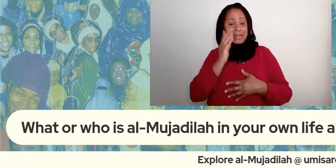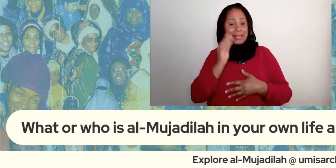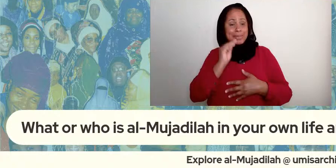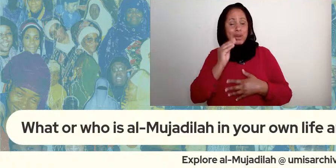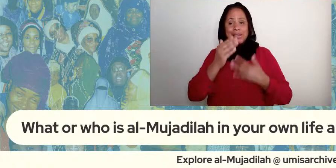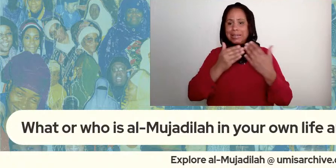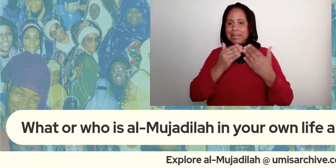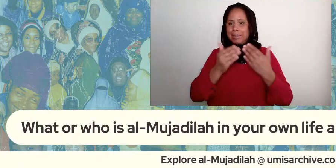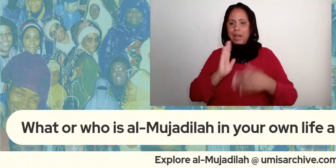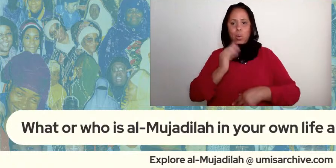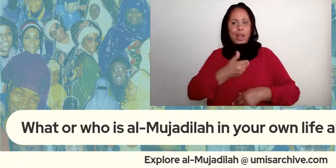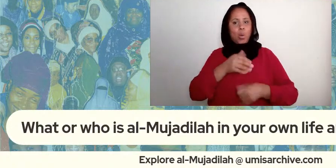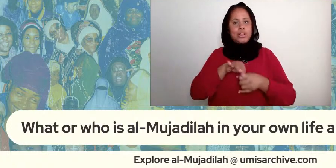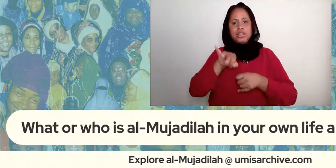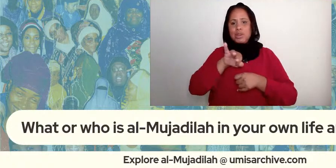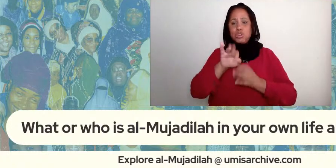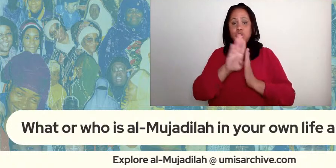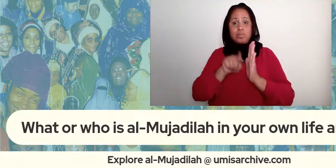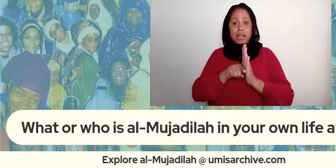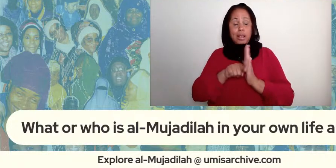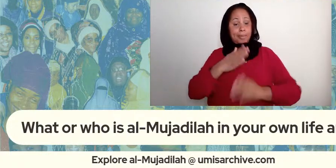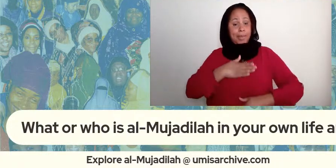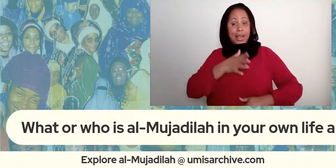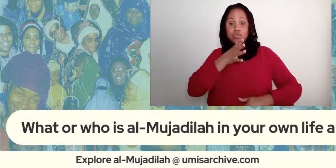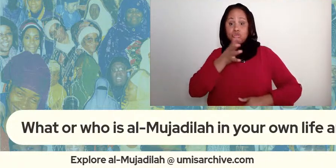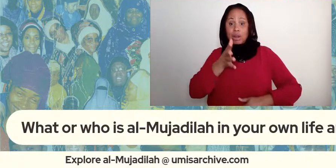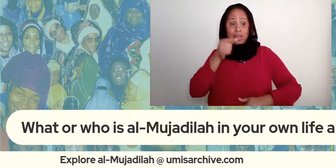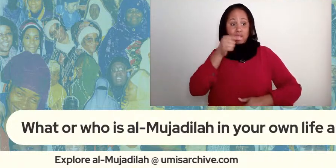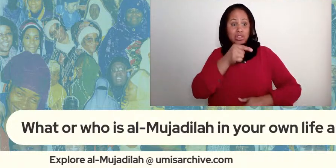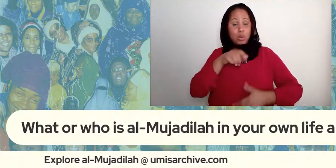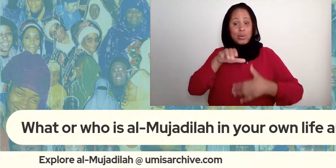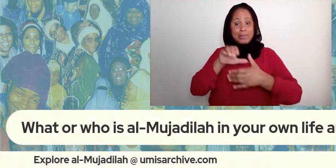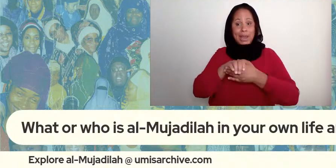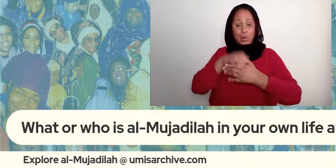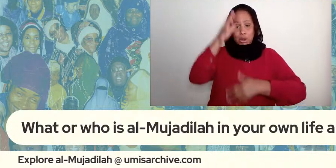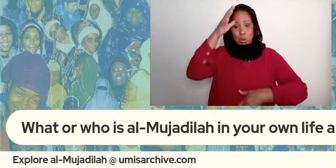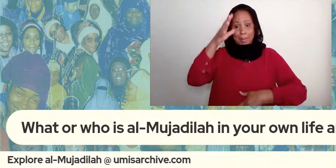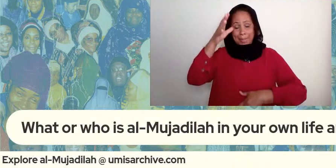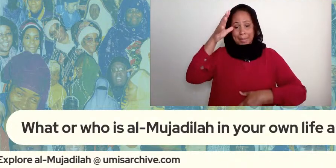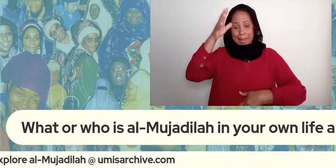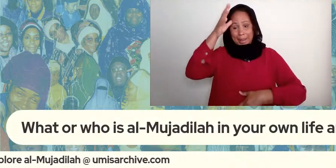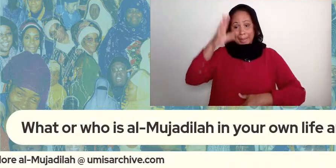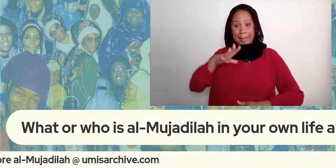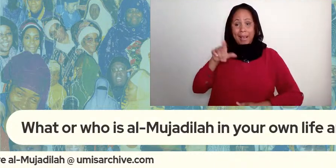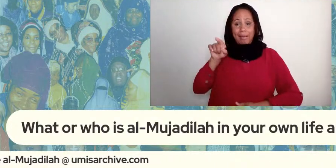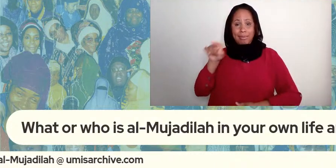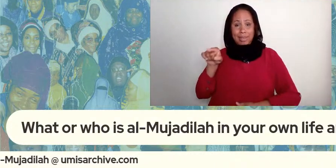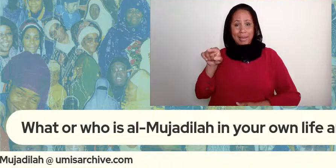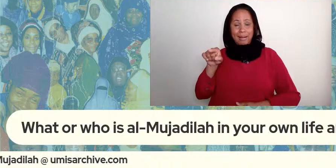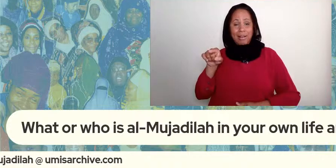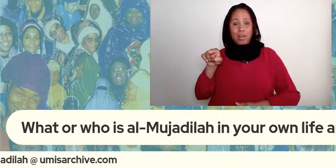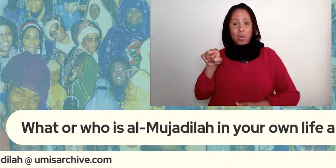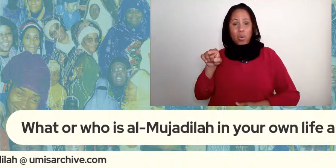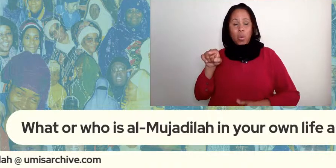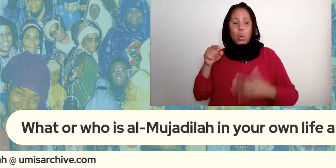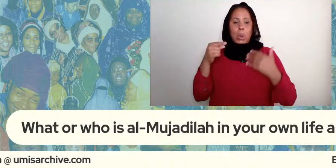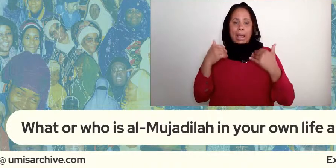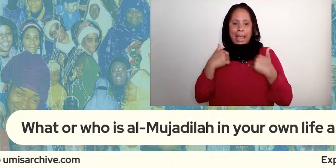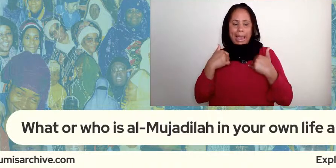is my my grandmother was married uh to a man who sprinkled children all across the united states